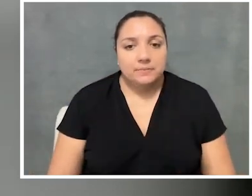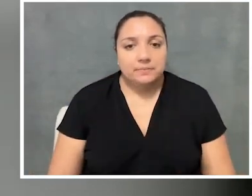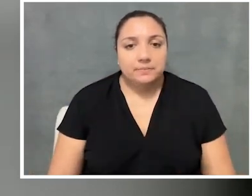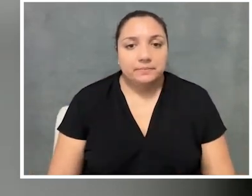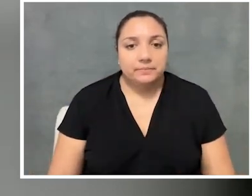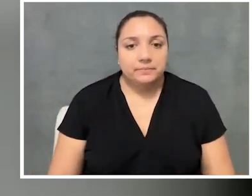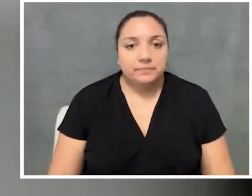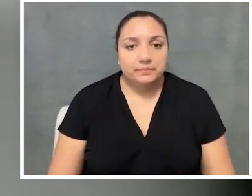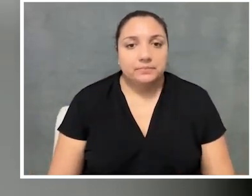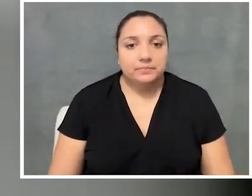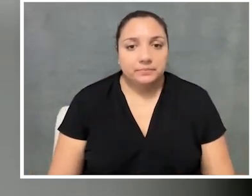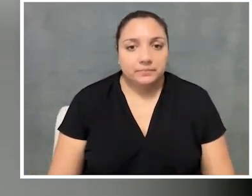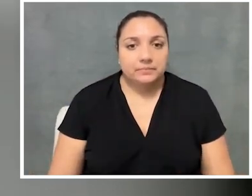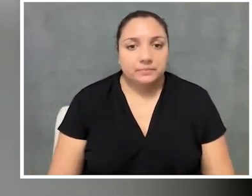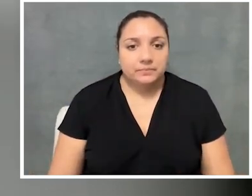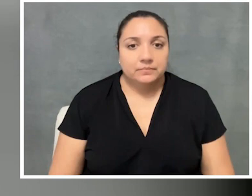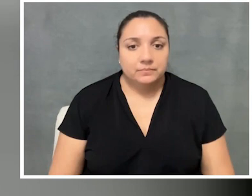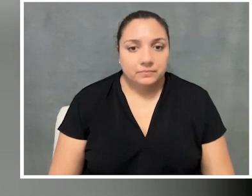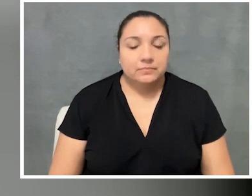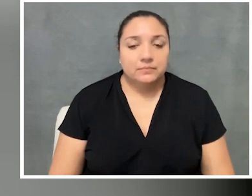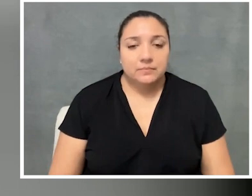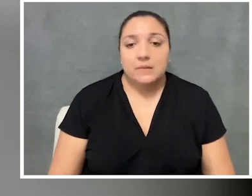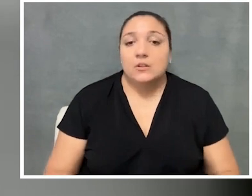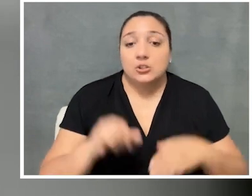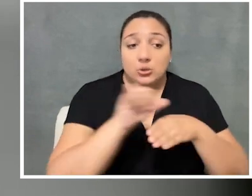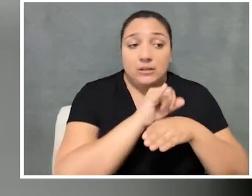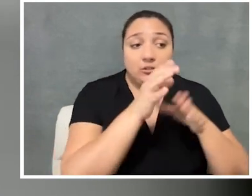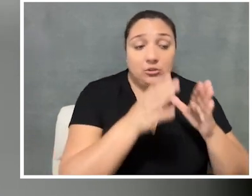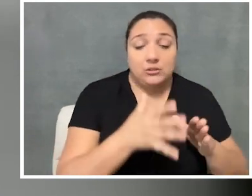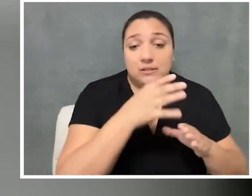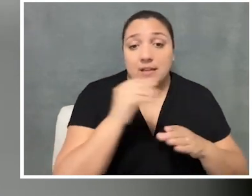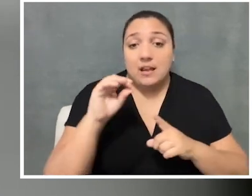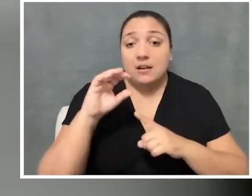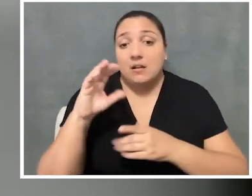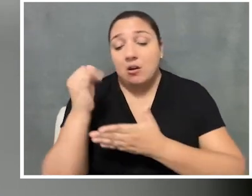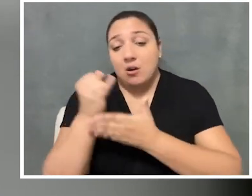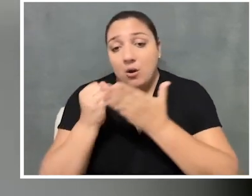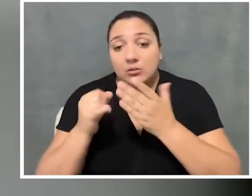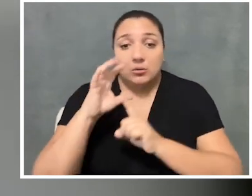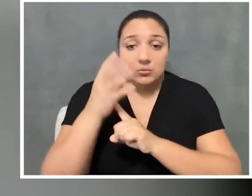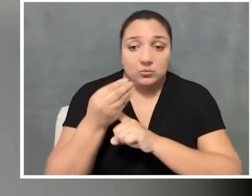that pairs, you know, interns with arts and culture organizations.